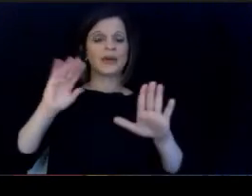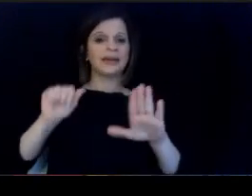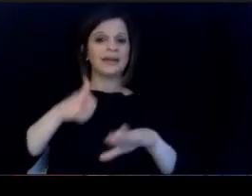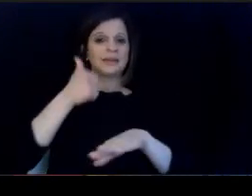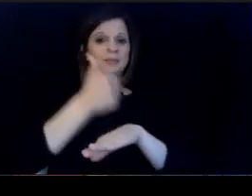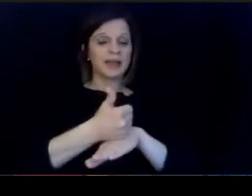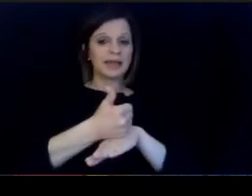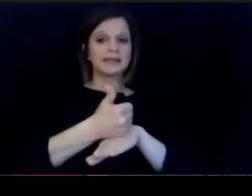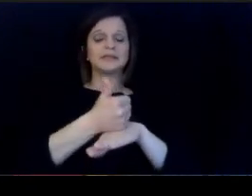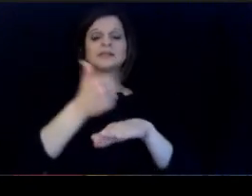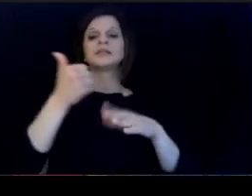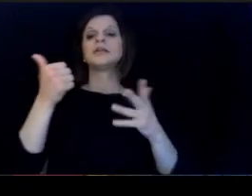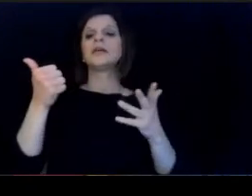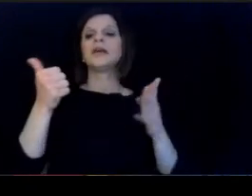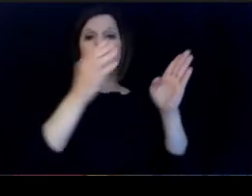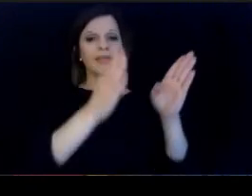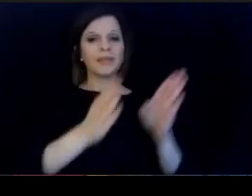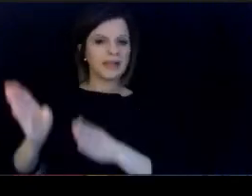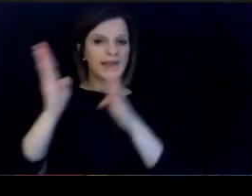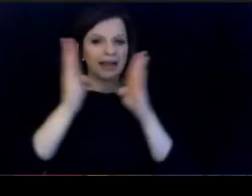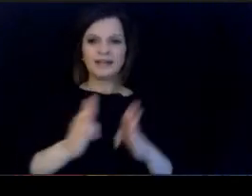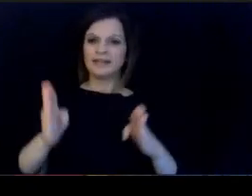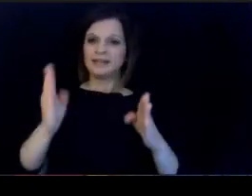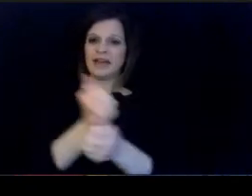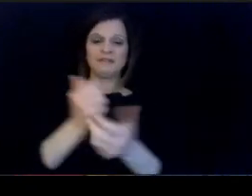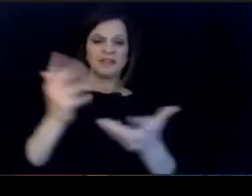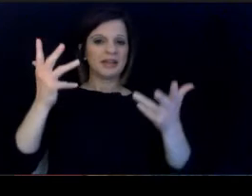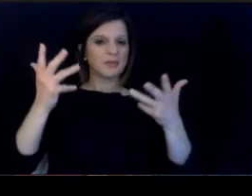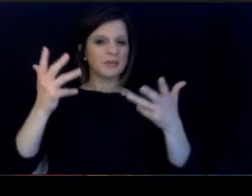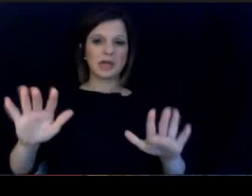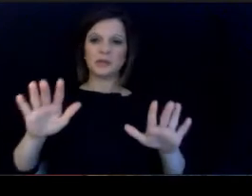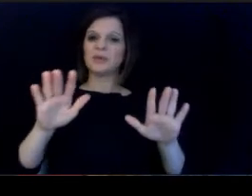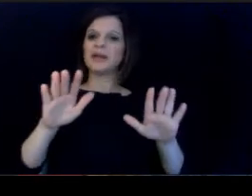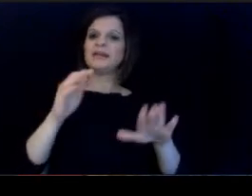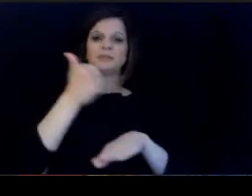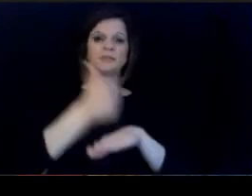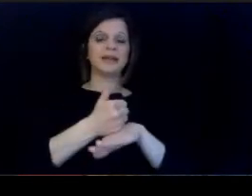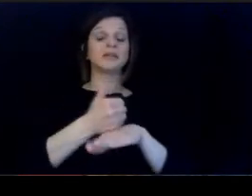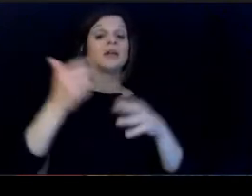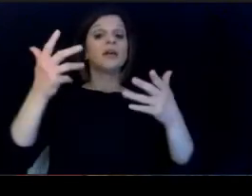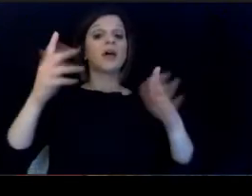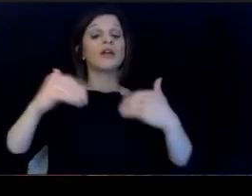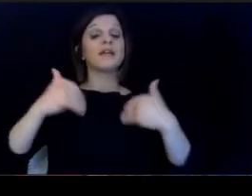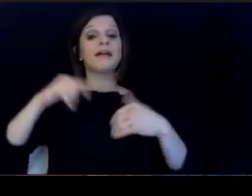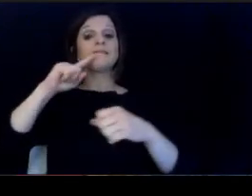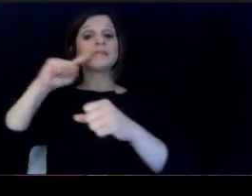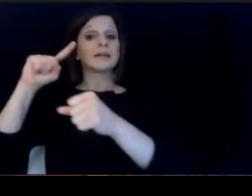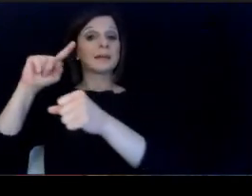place. The architecture for it and work that was that was in. place already. We have the commitment from the governor's office.